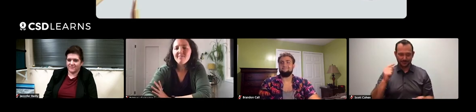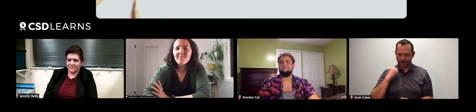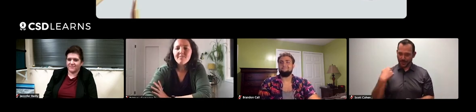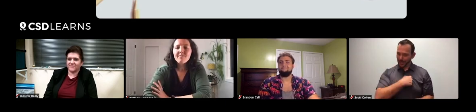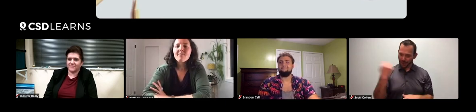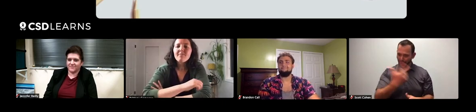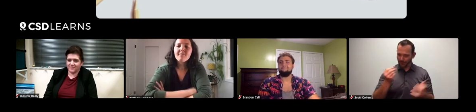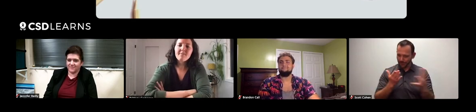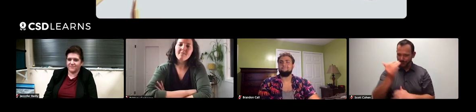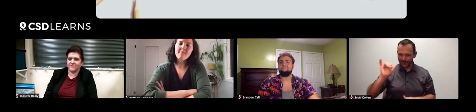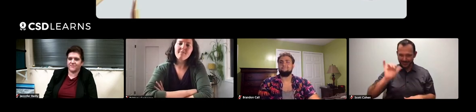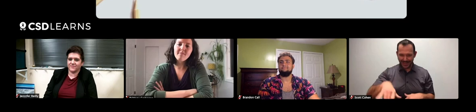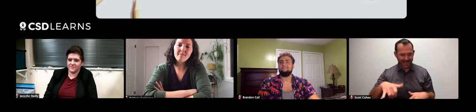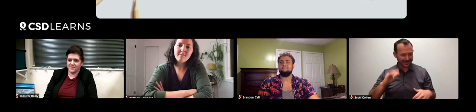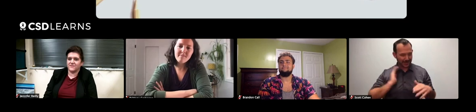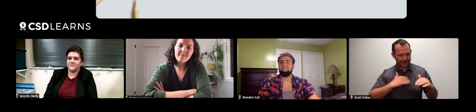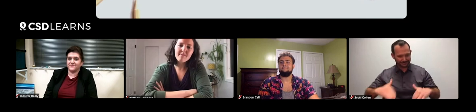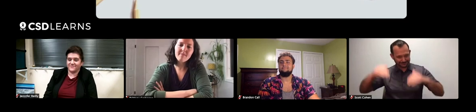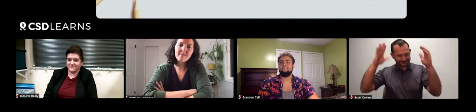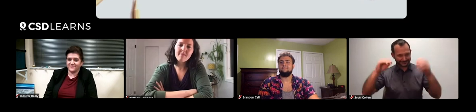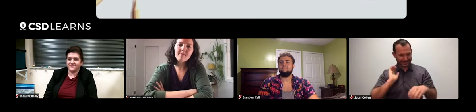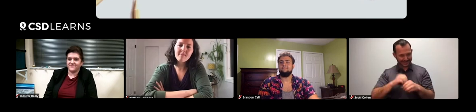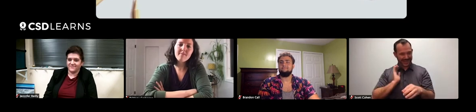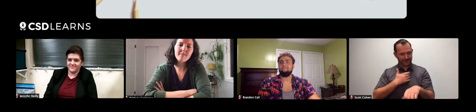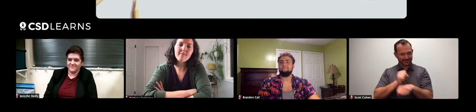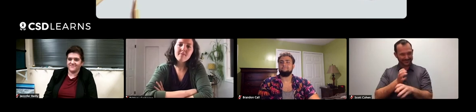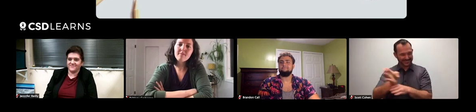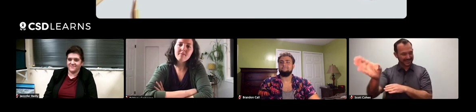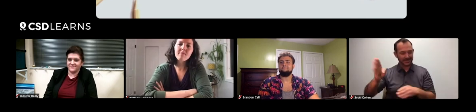We all experience that in our lives and in our careers,